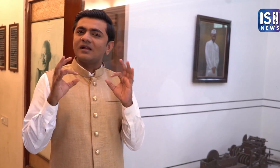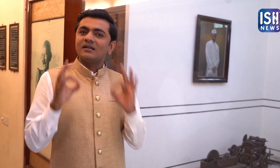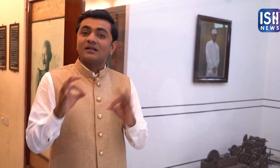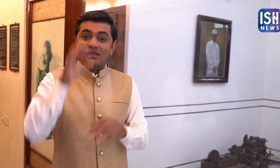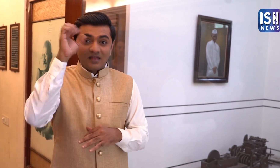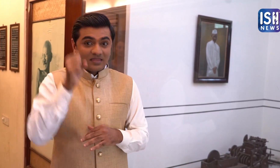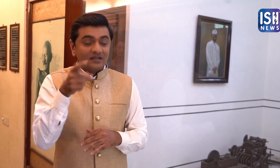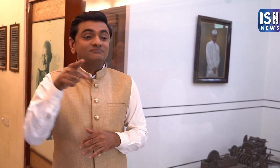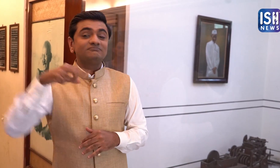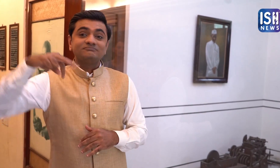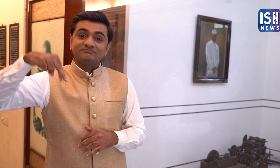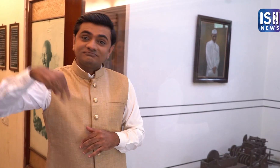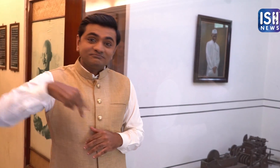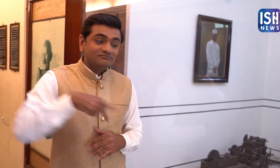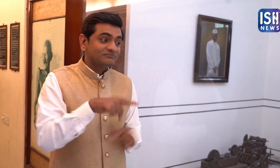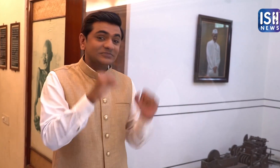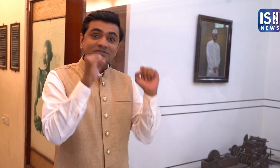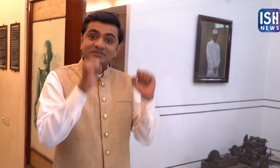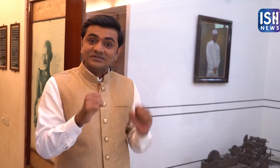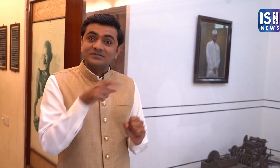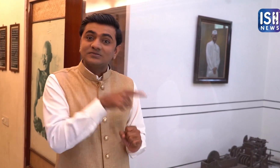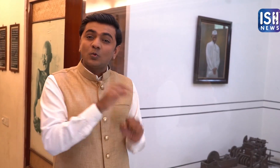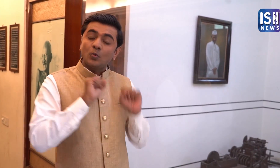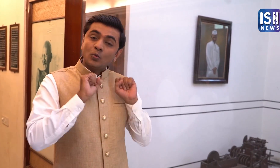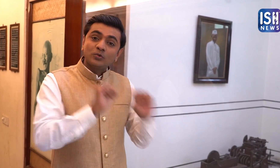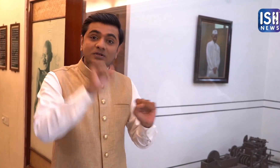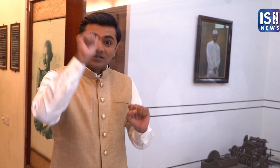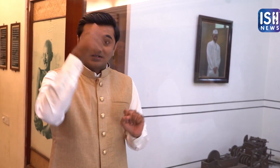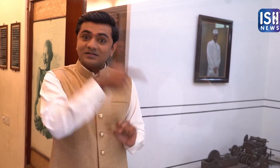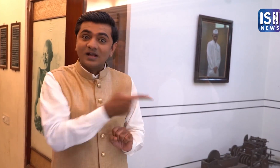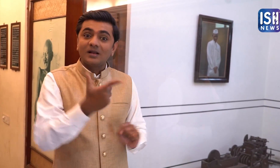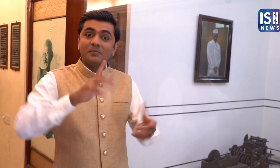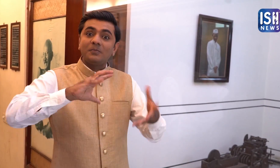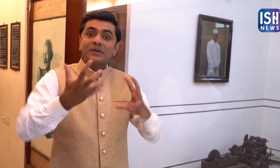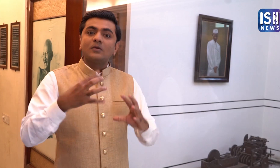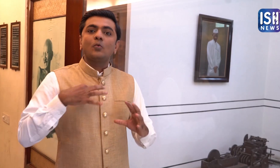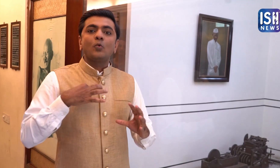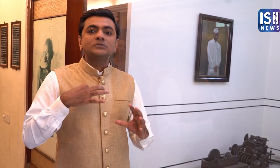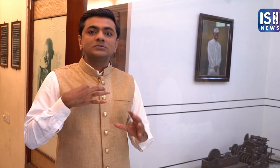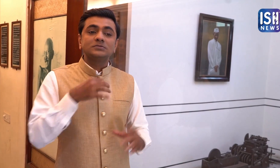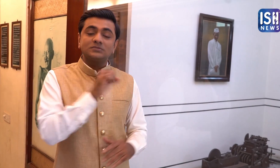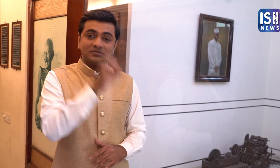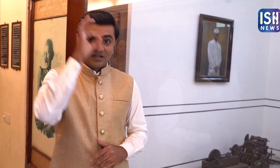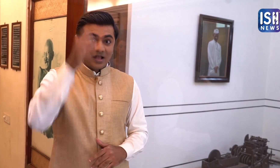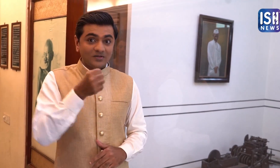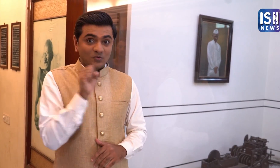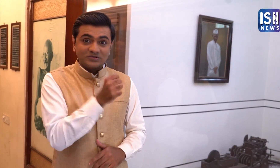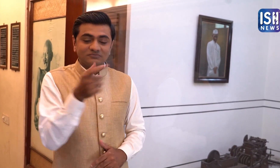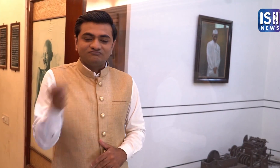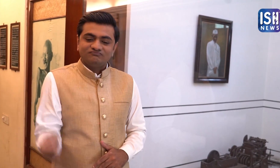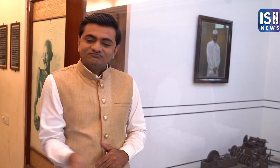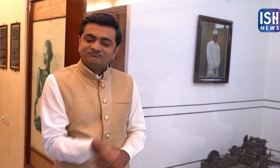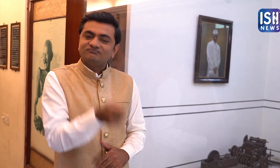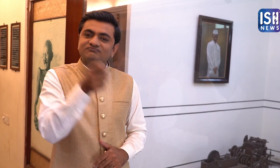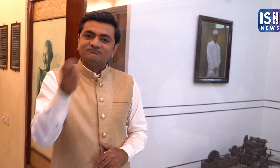In India, Gandhiji used his personal spinning wheel to make his own cloth.